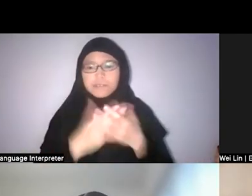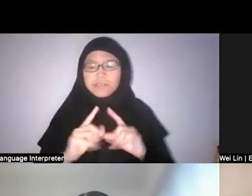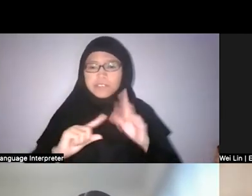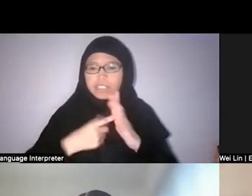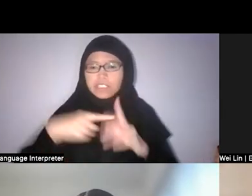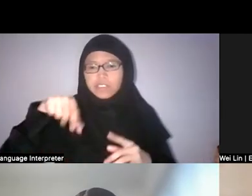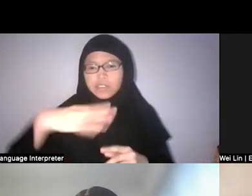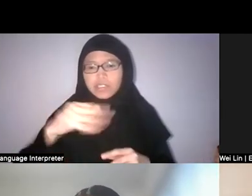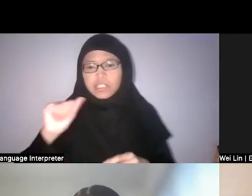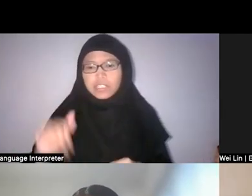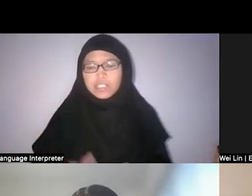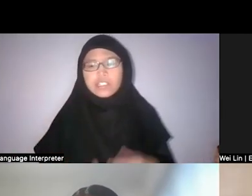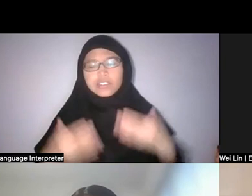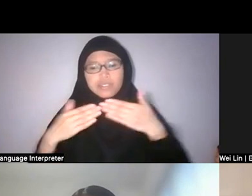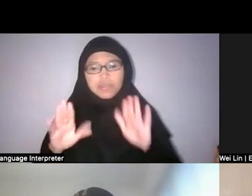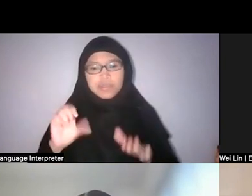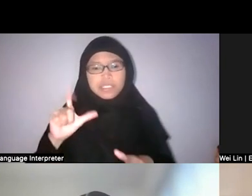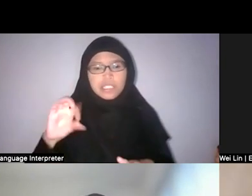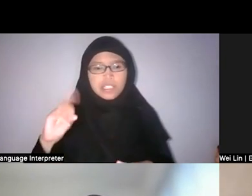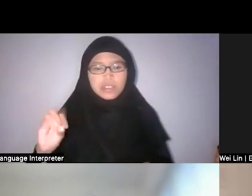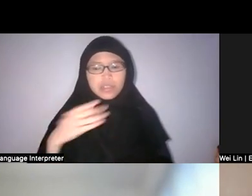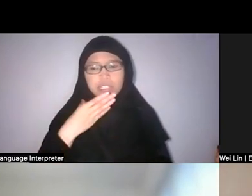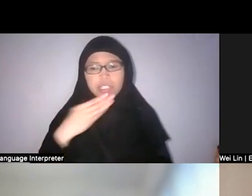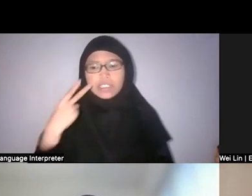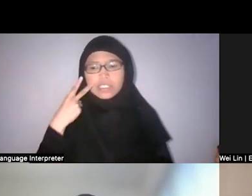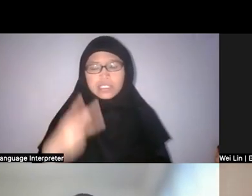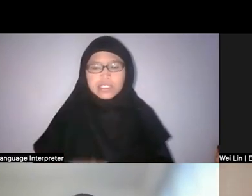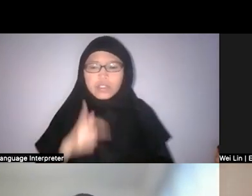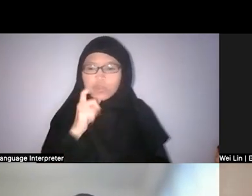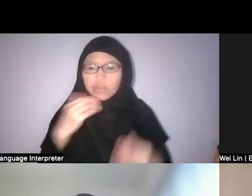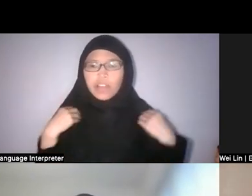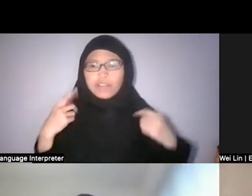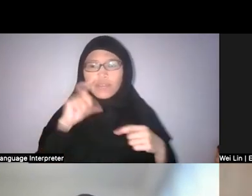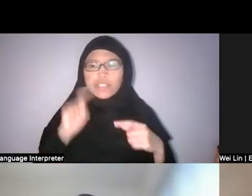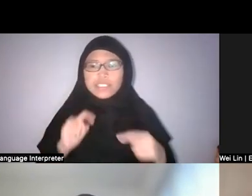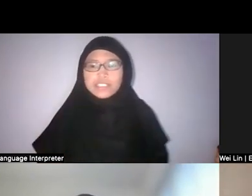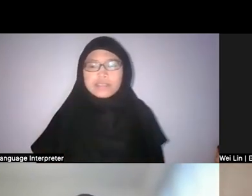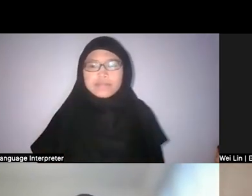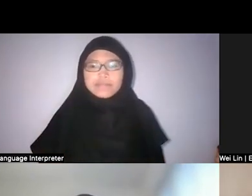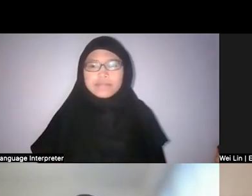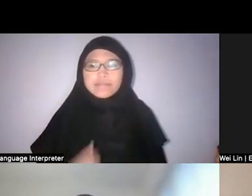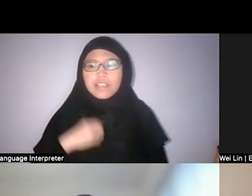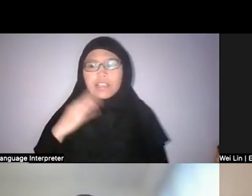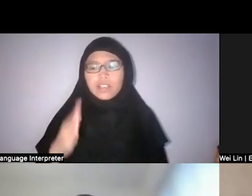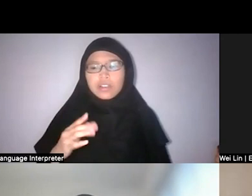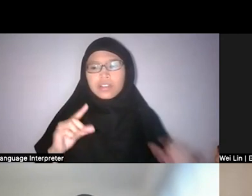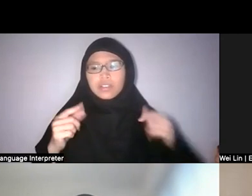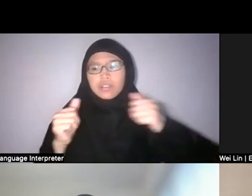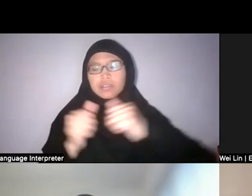So let’s open the Slido and see who has questions. I will go with some of the earlier questions.